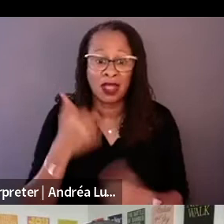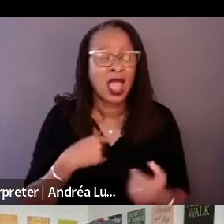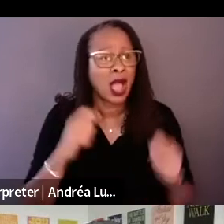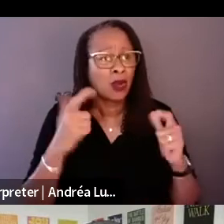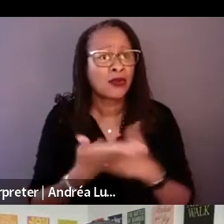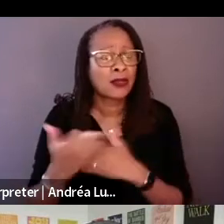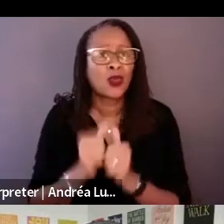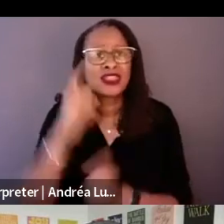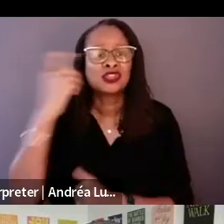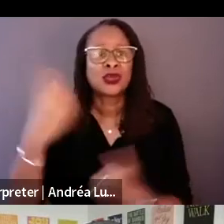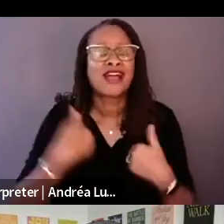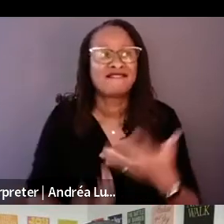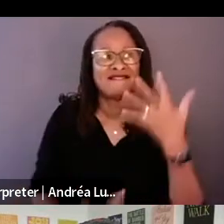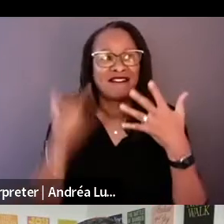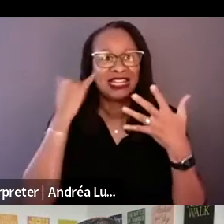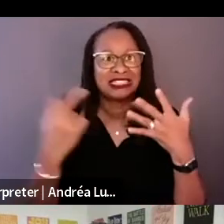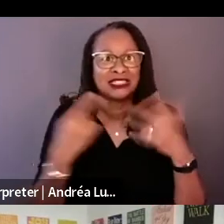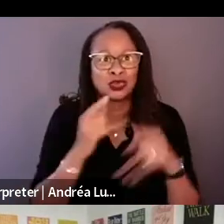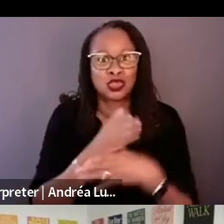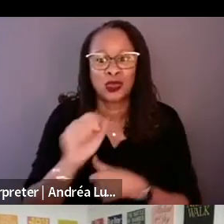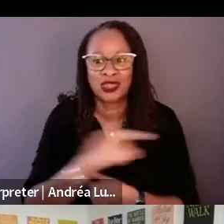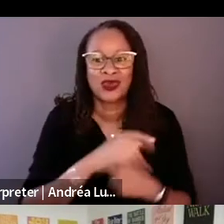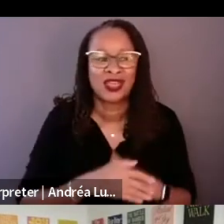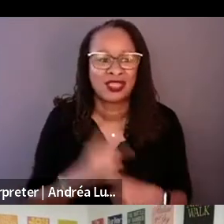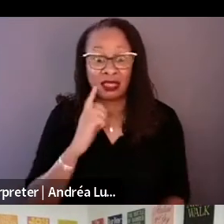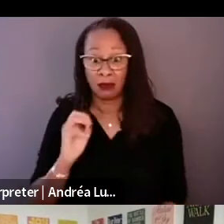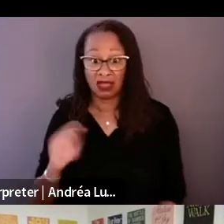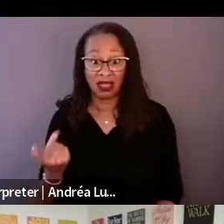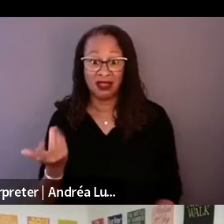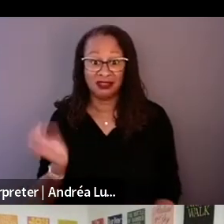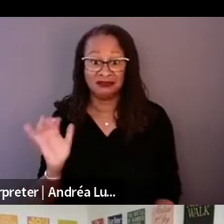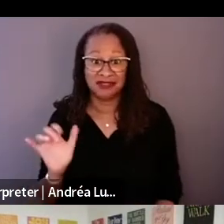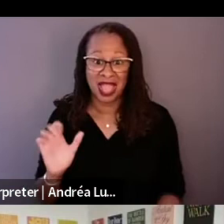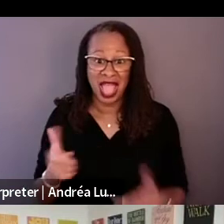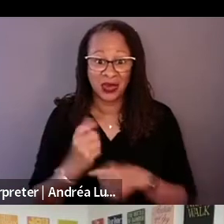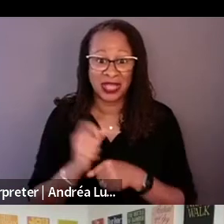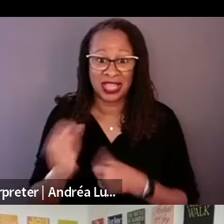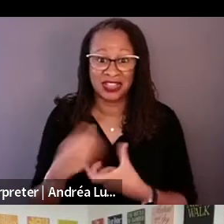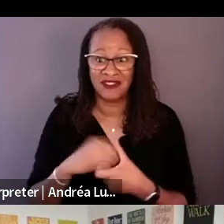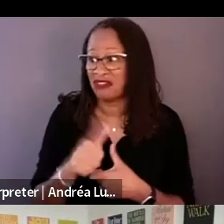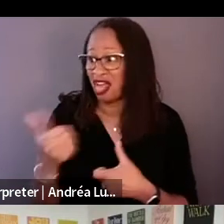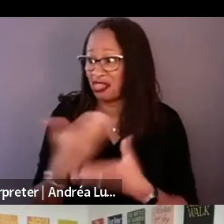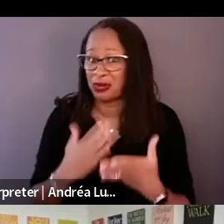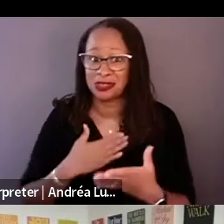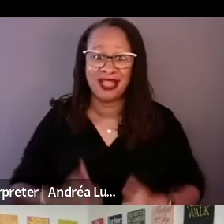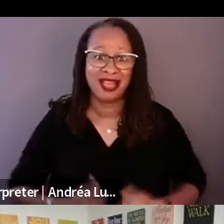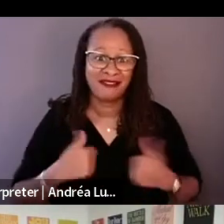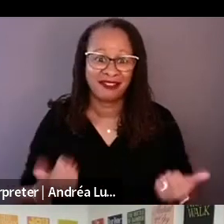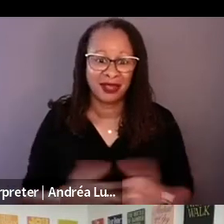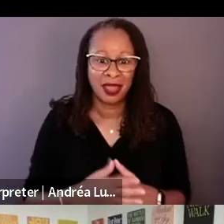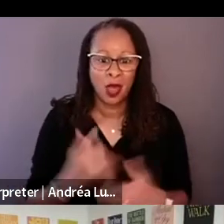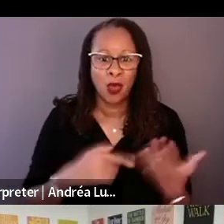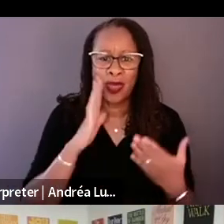How do I get him involved in other aspects of my life like what am I having for dinner or having an